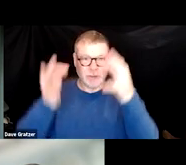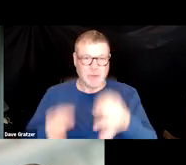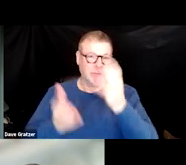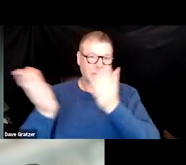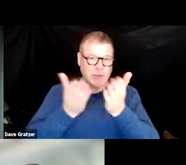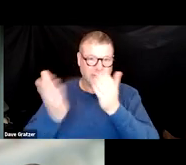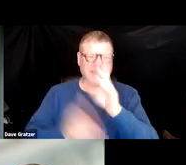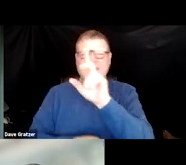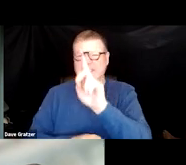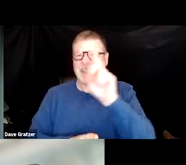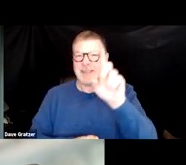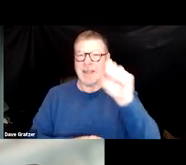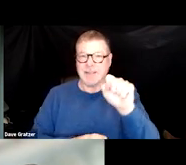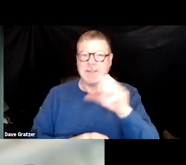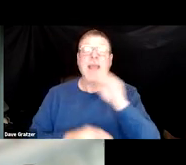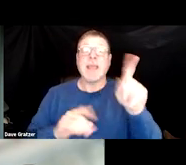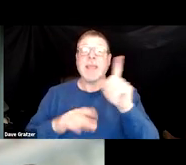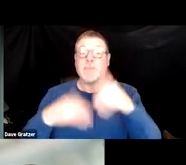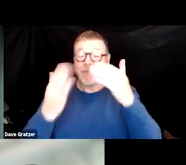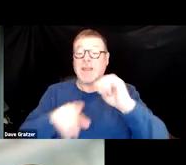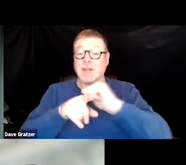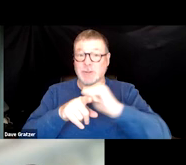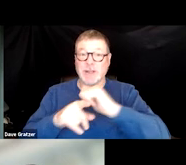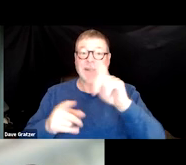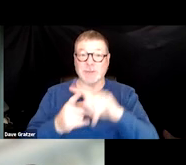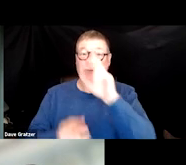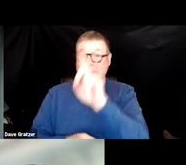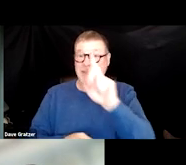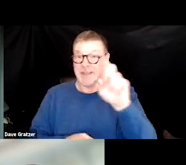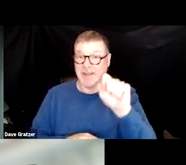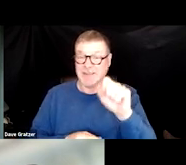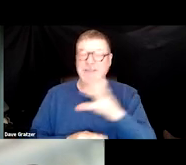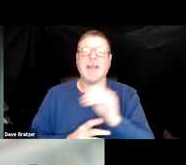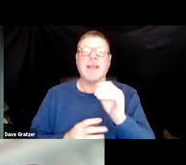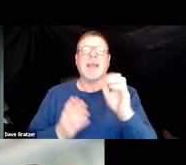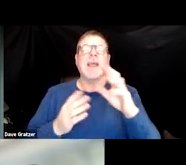and he provides training to DDS examiners and medical doctors as well.